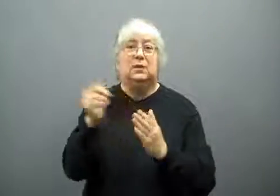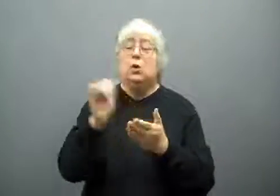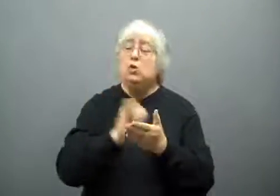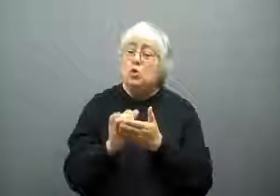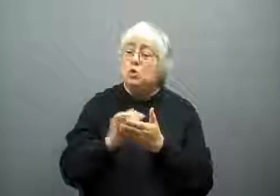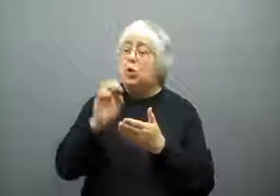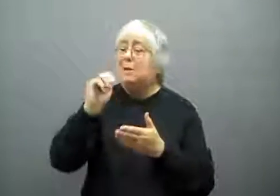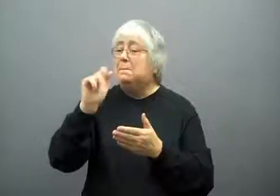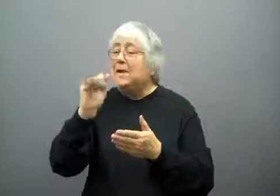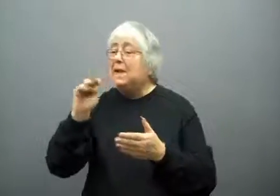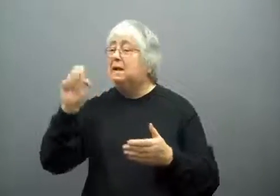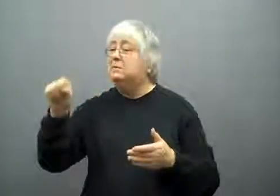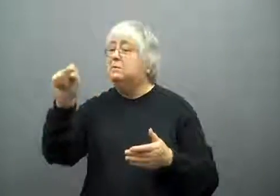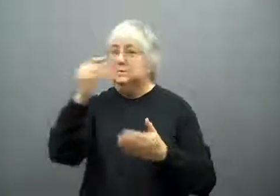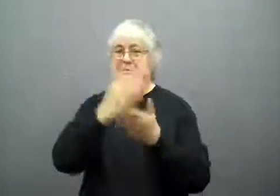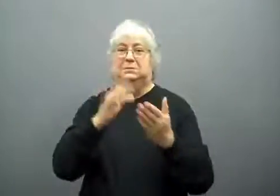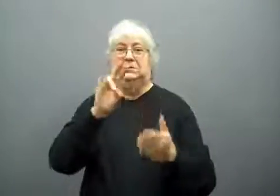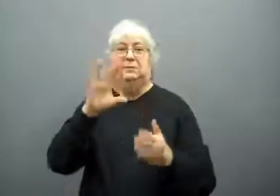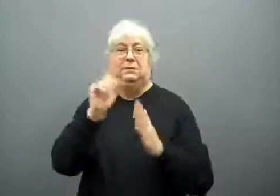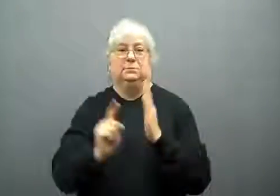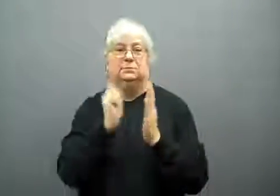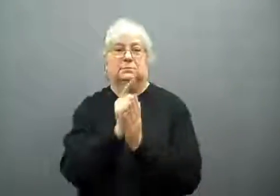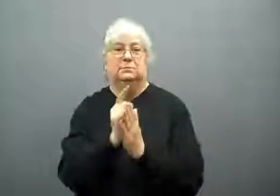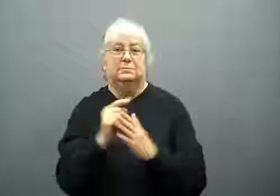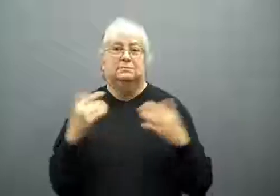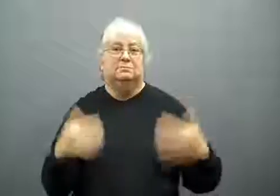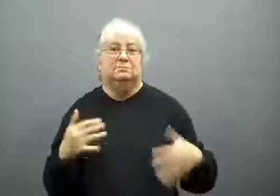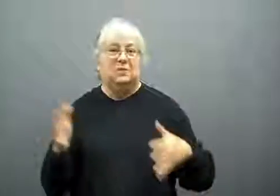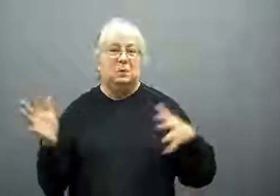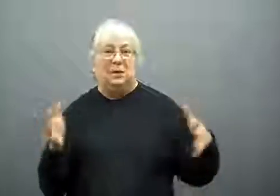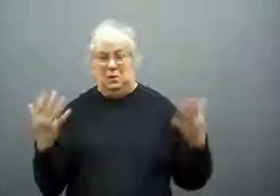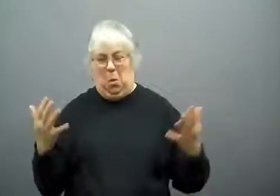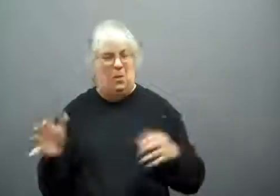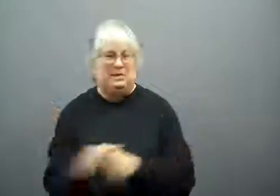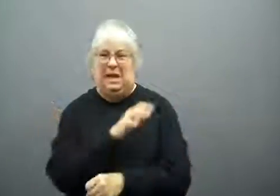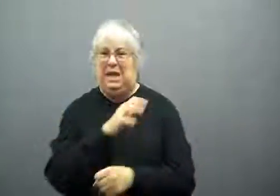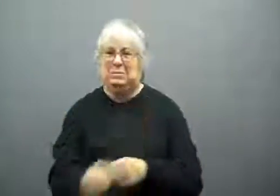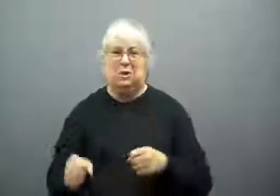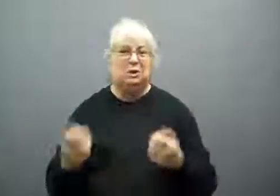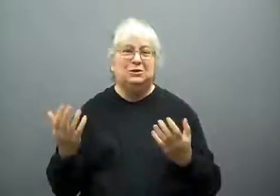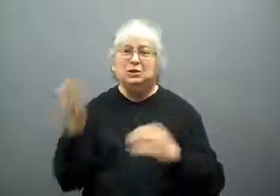Other areas in New York and Maine had 75 miles an hour.